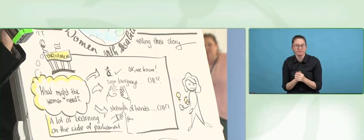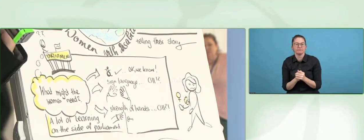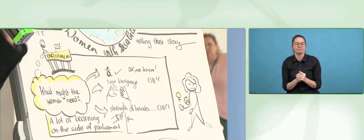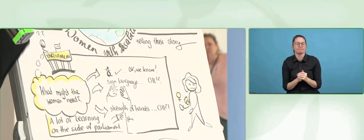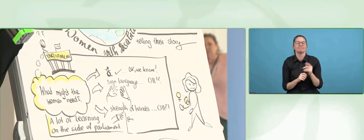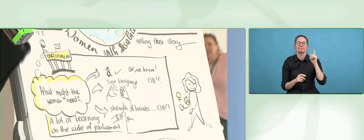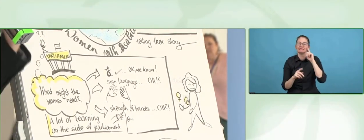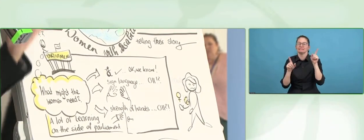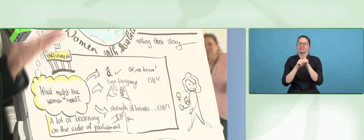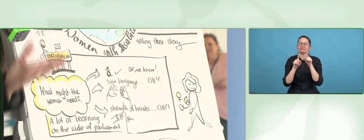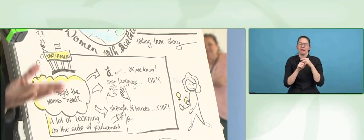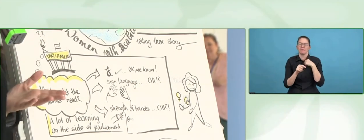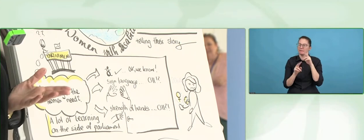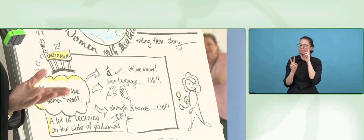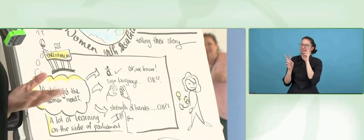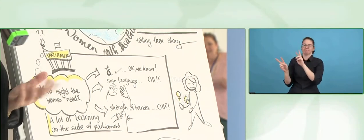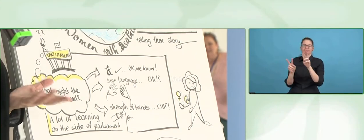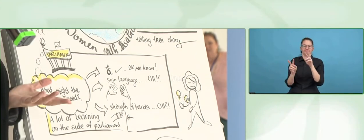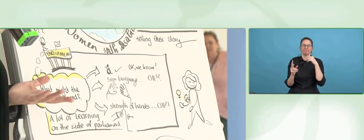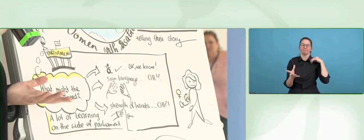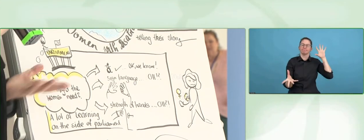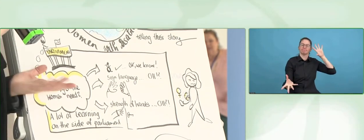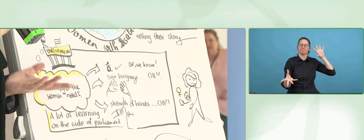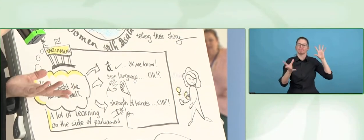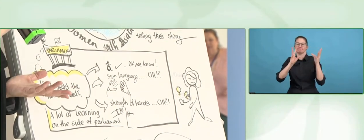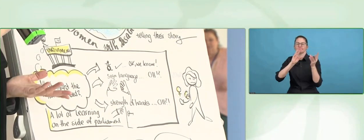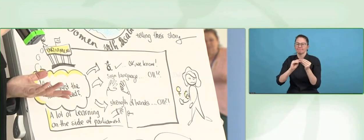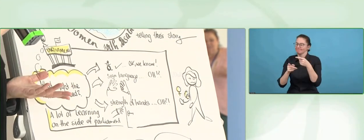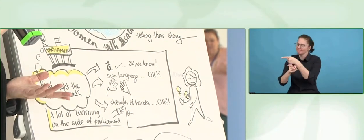I need a light that must go on when my door is open?